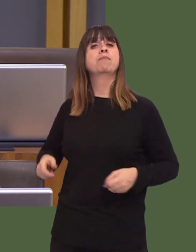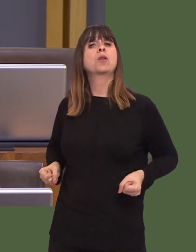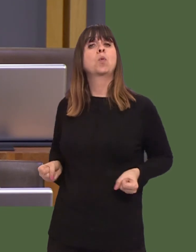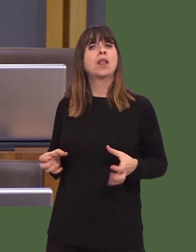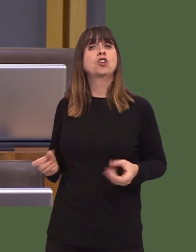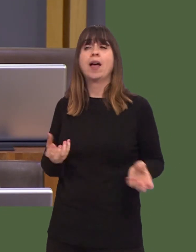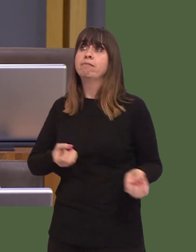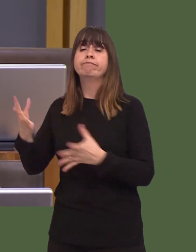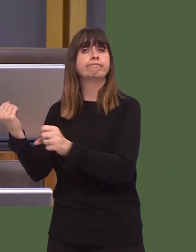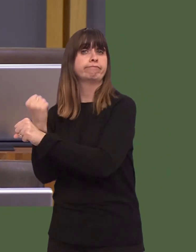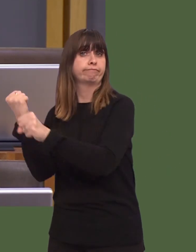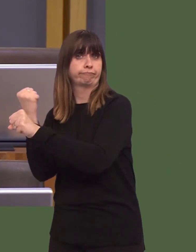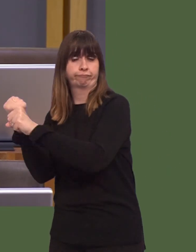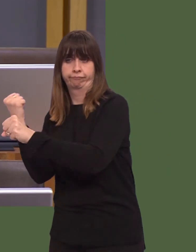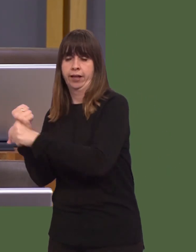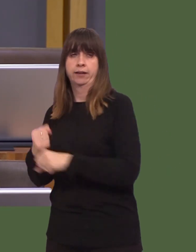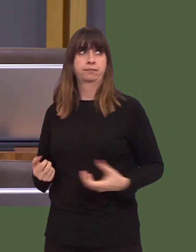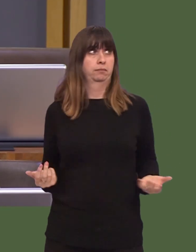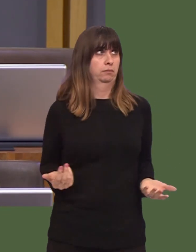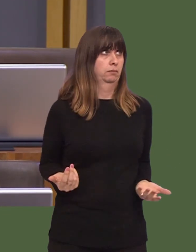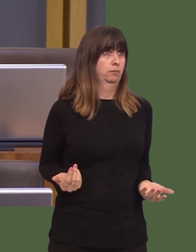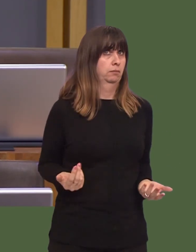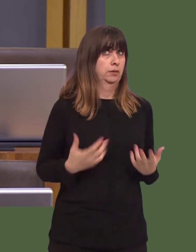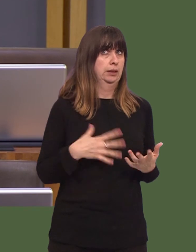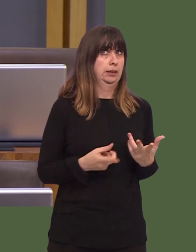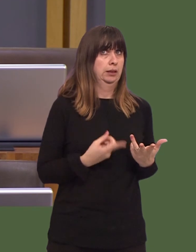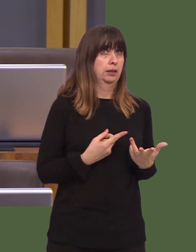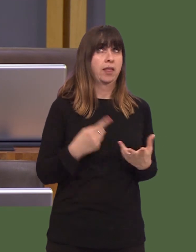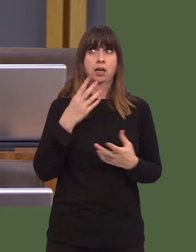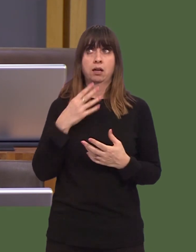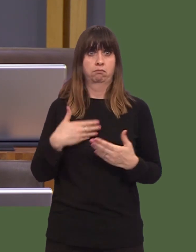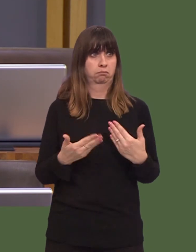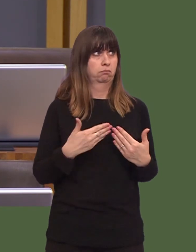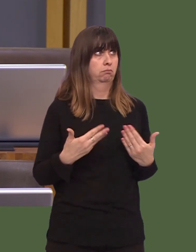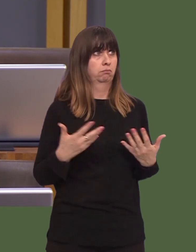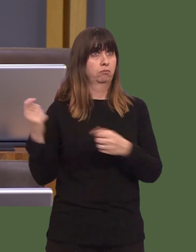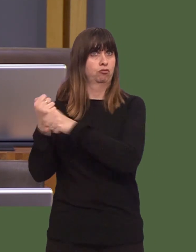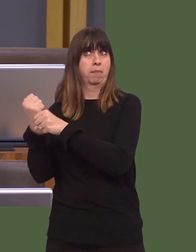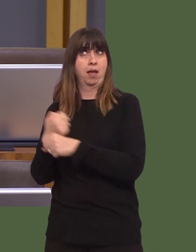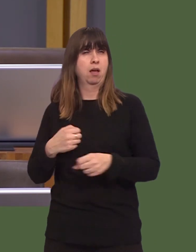He was left without a suitable alternative, as this was a bespoke chair, for over two